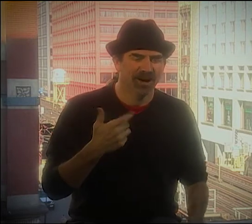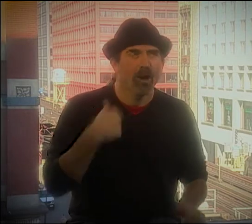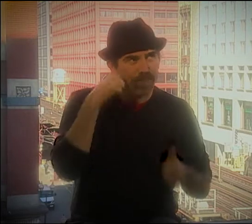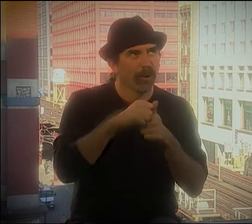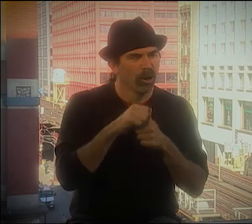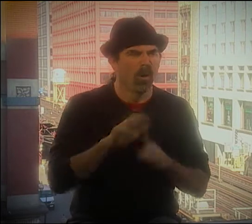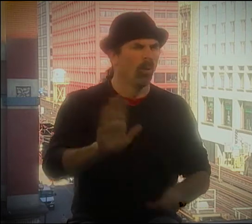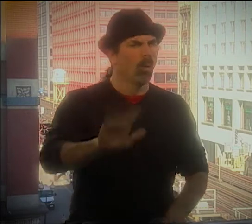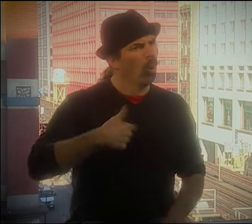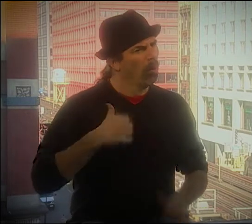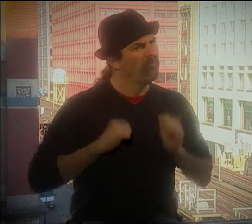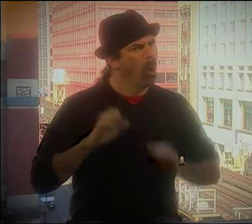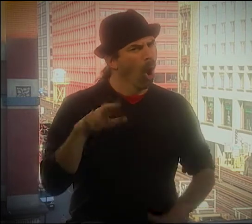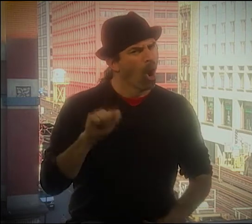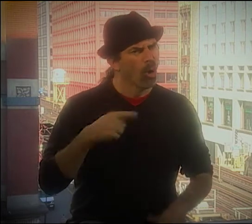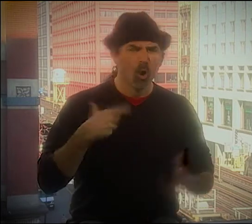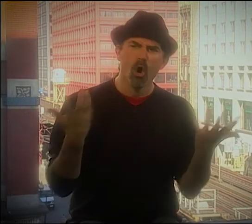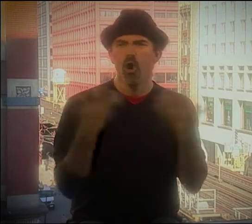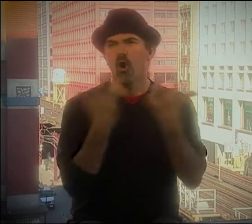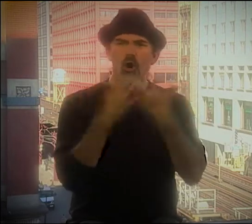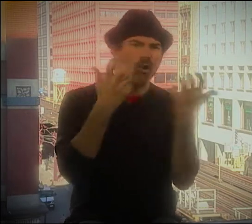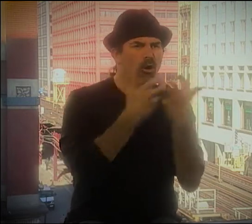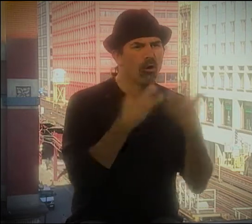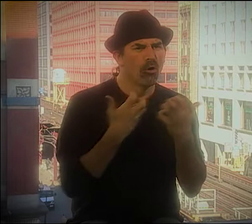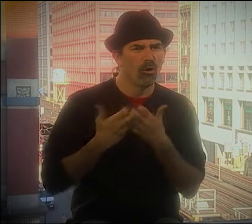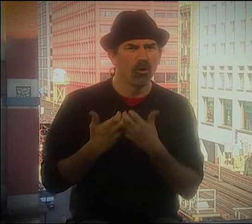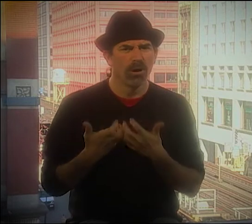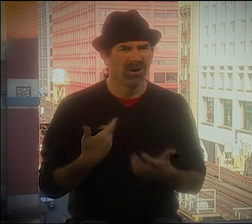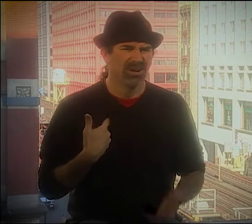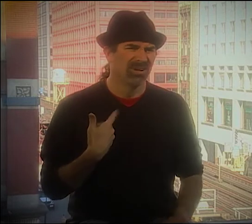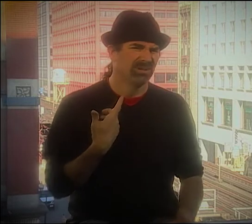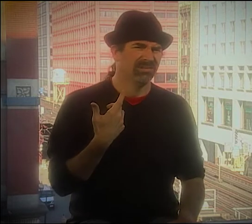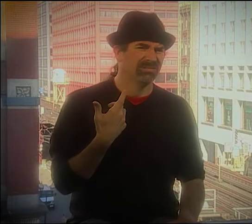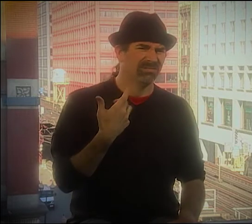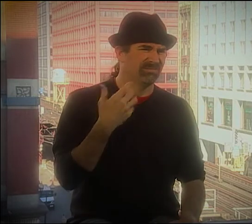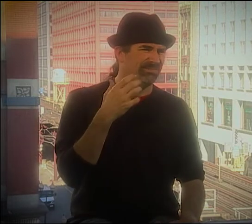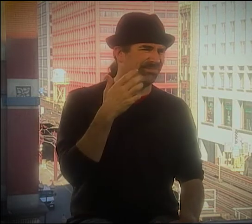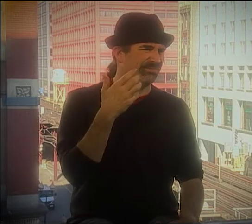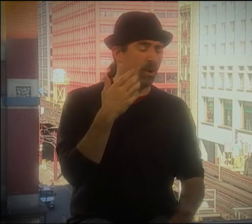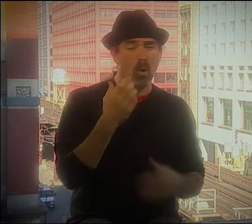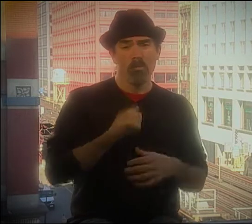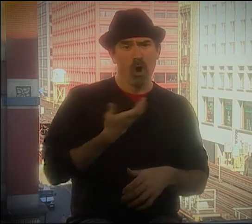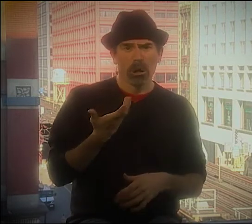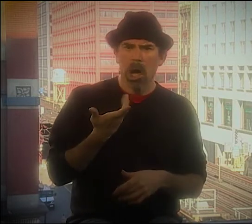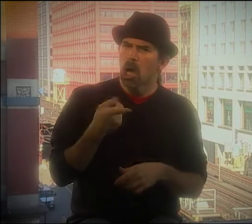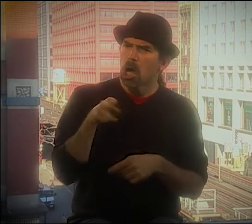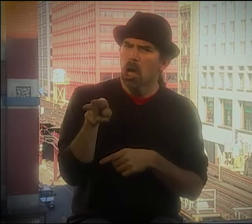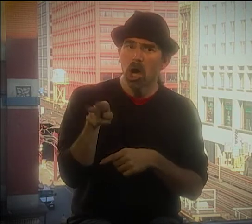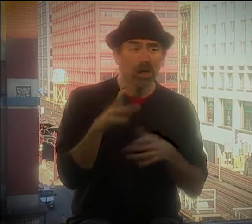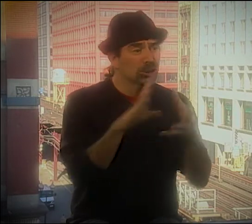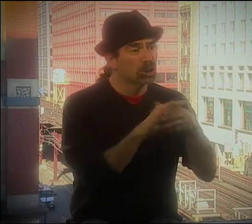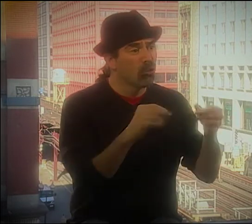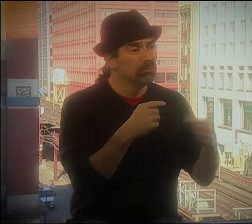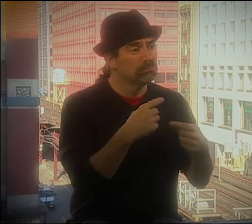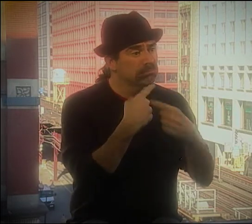WE DIDN'T CALL IT POETRY. IT WAS PERFORMANCE ART. YOU KNOW, WE WERE SAYING, "NO, THIS IS PERFORMANCE ART."